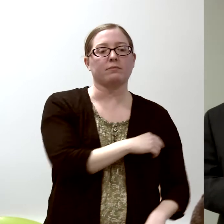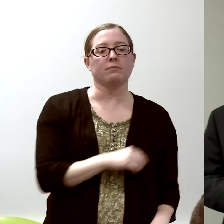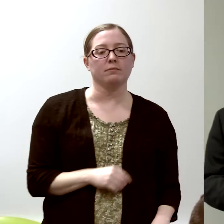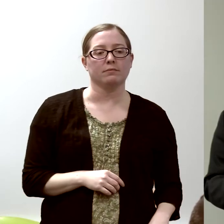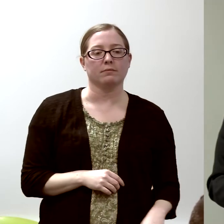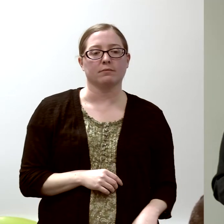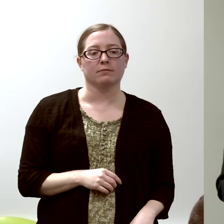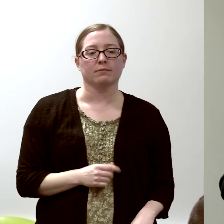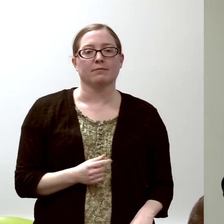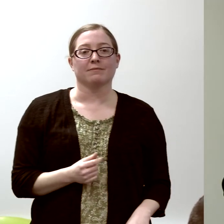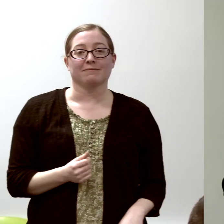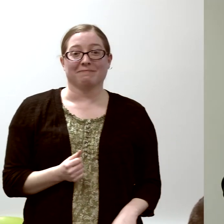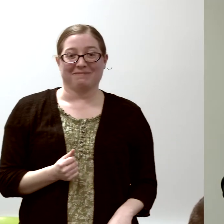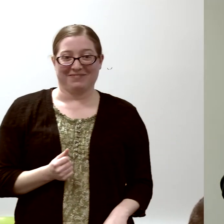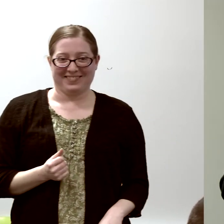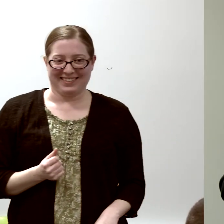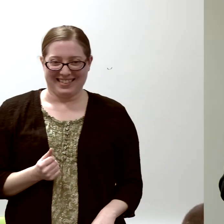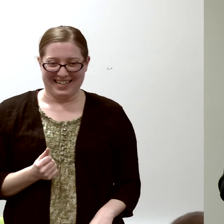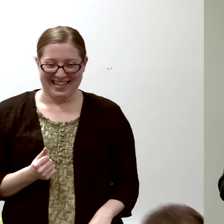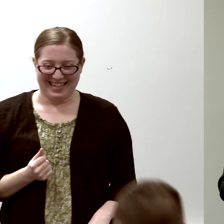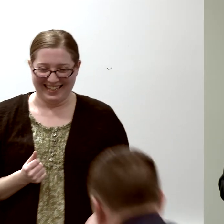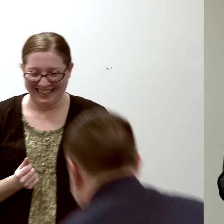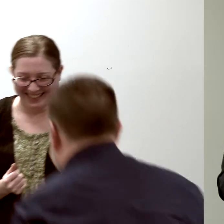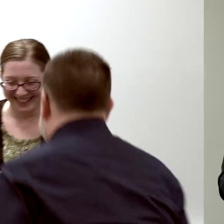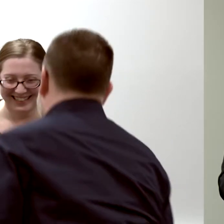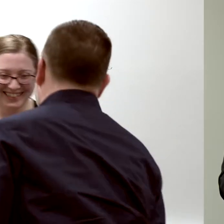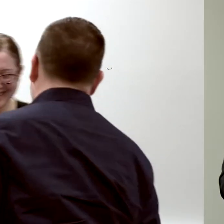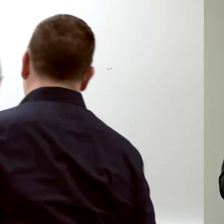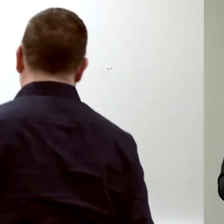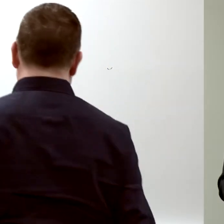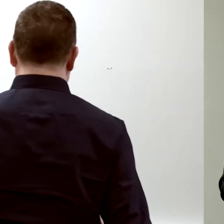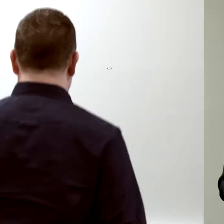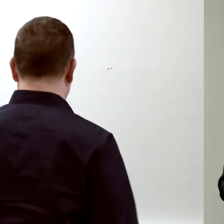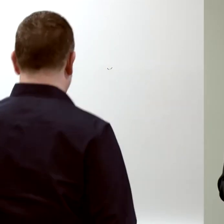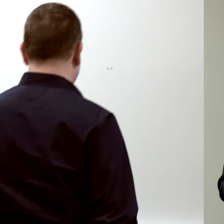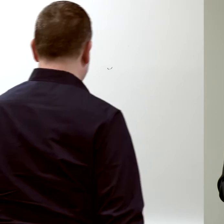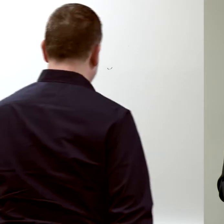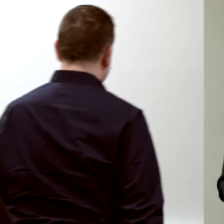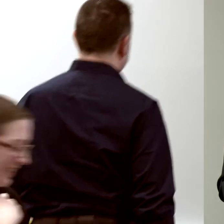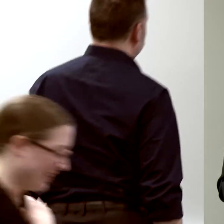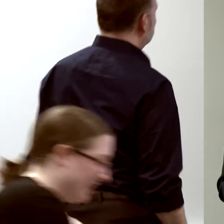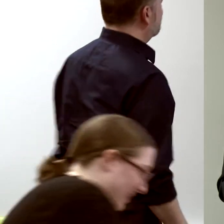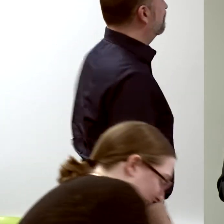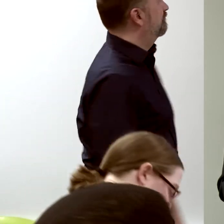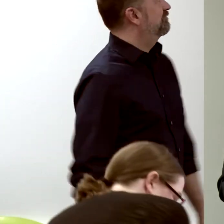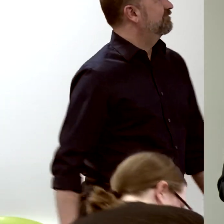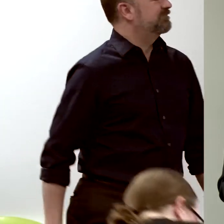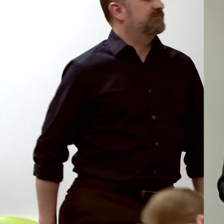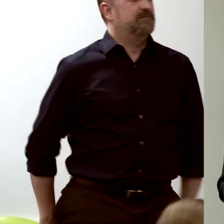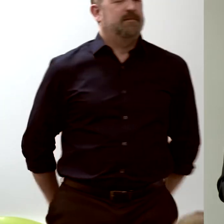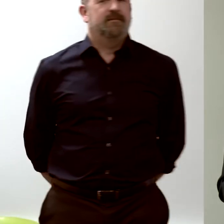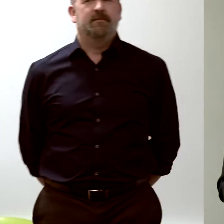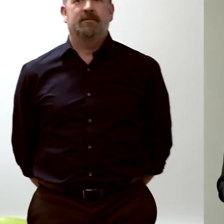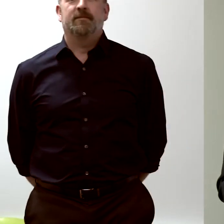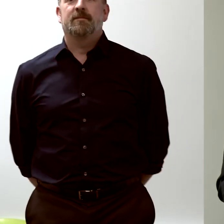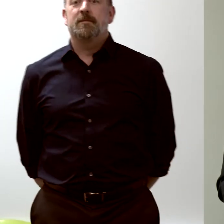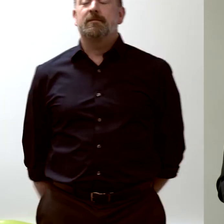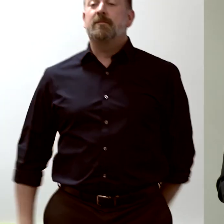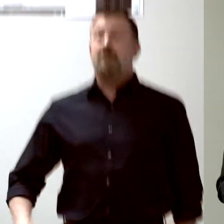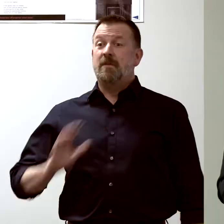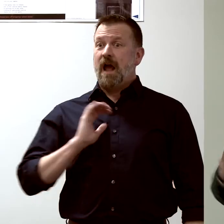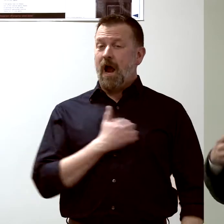So we do these complicated studies where we ask,